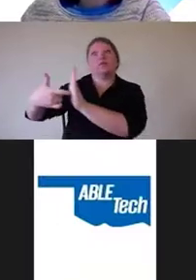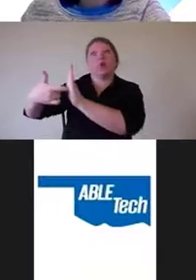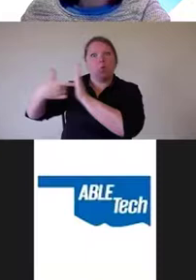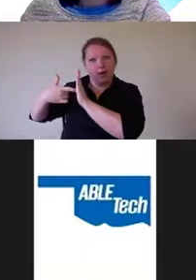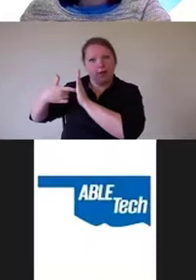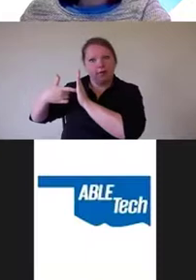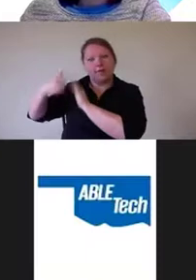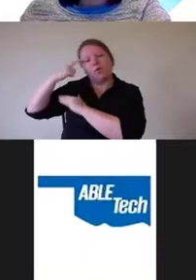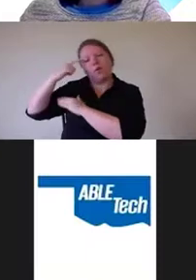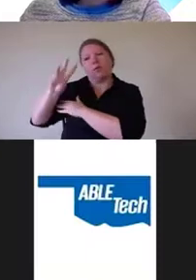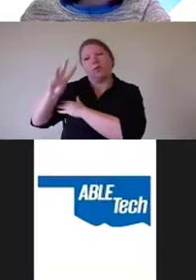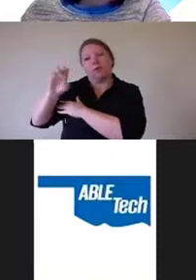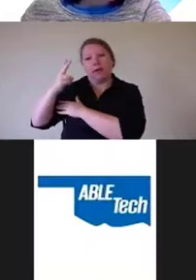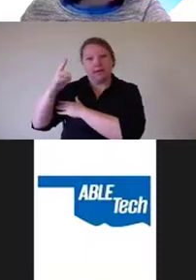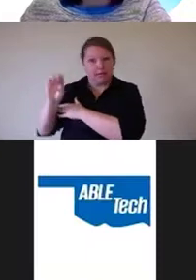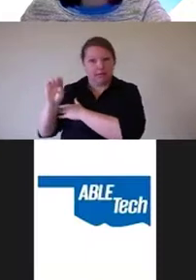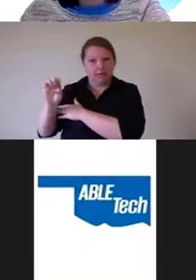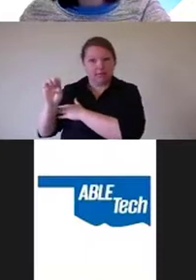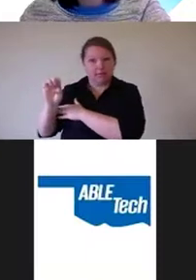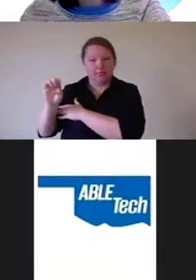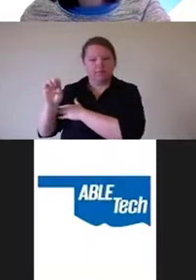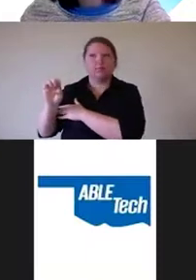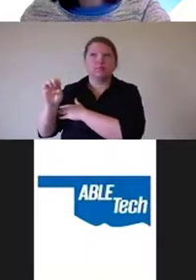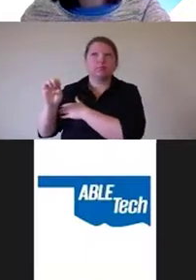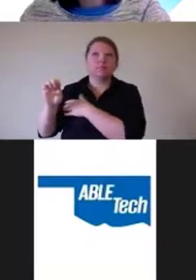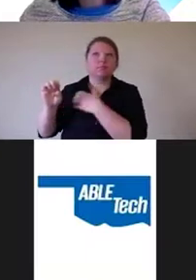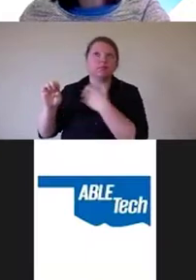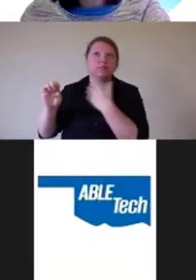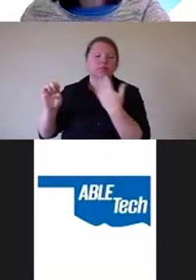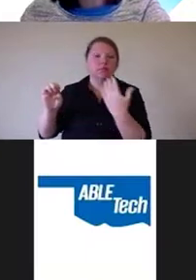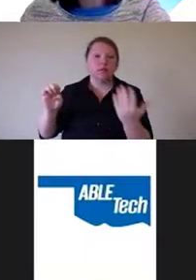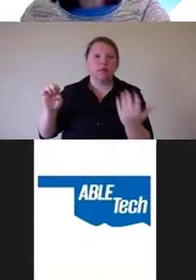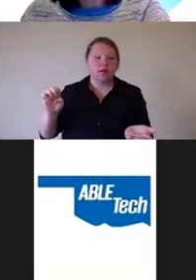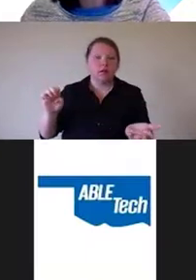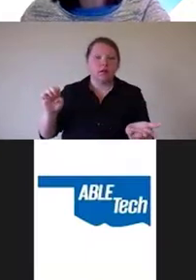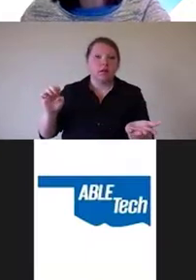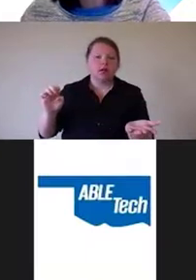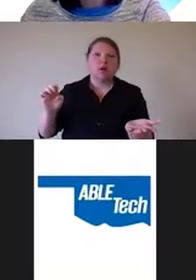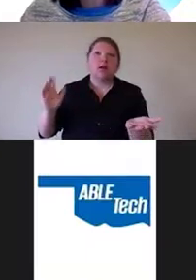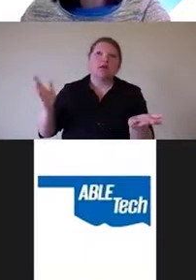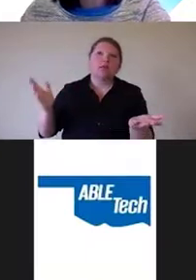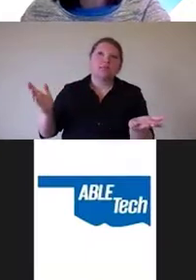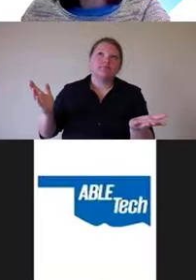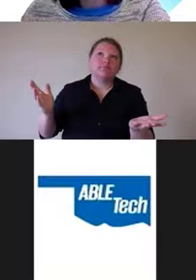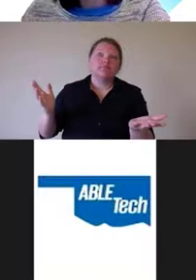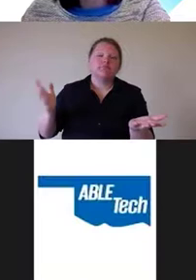So, to one extent I see the benefit,